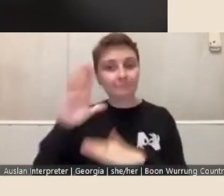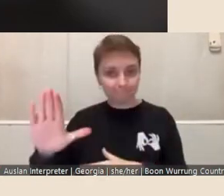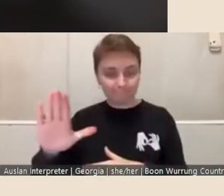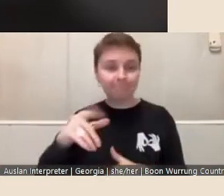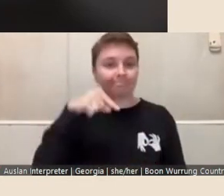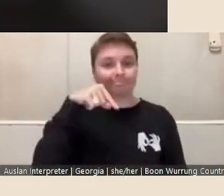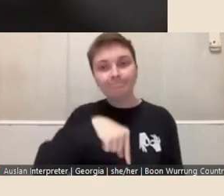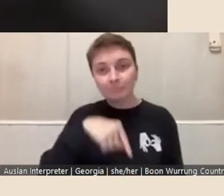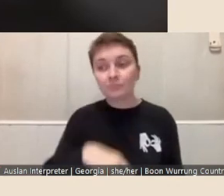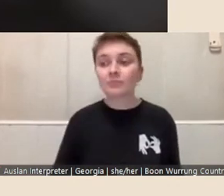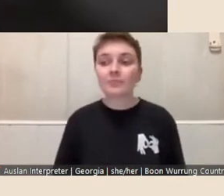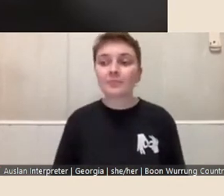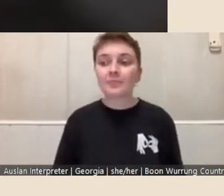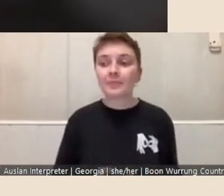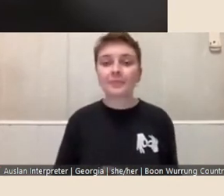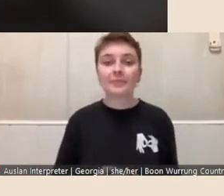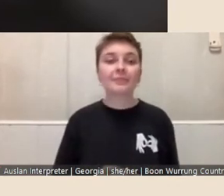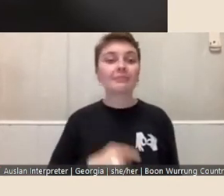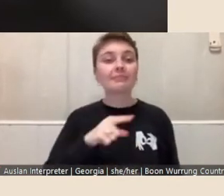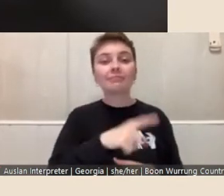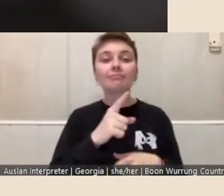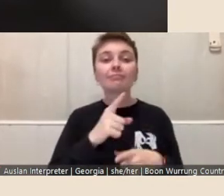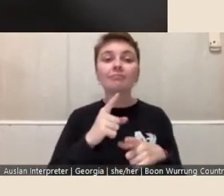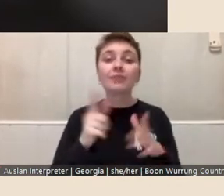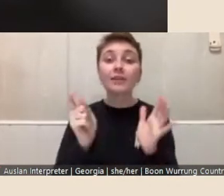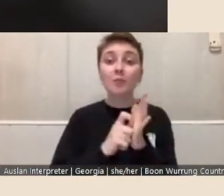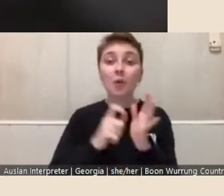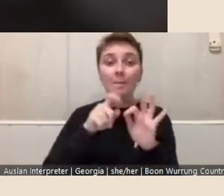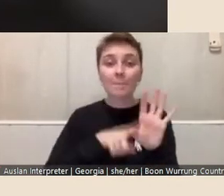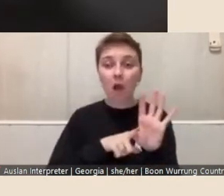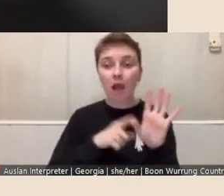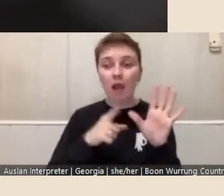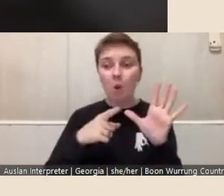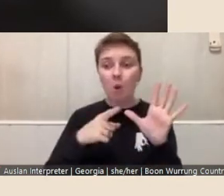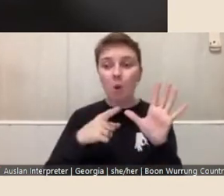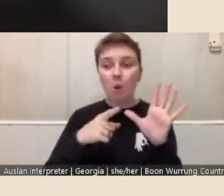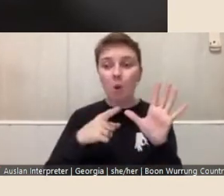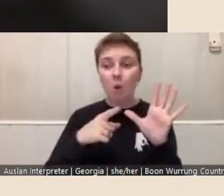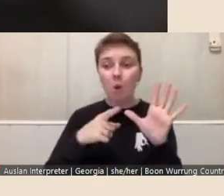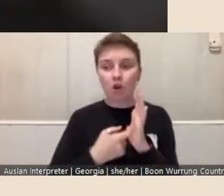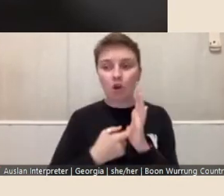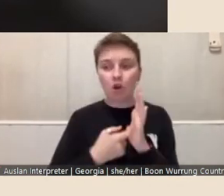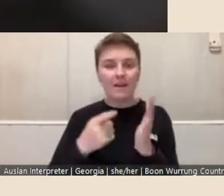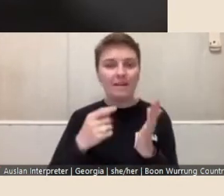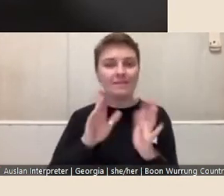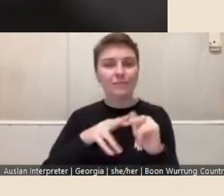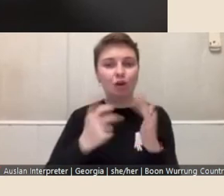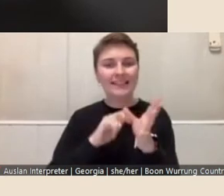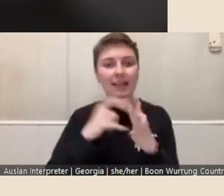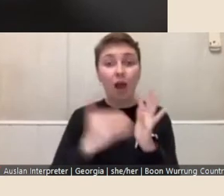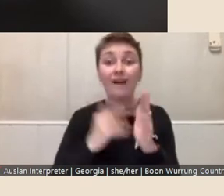This one is generally sponsored by Morag Fraser, and it's for an artist to create an artist's book